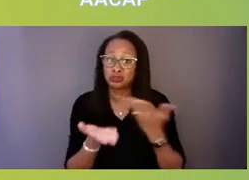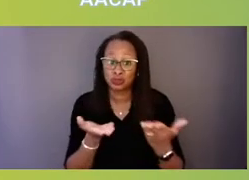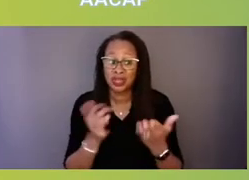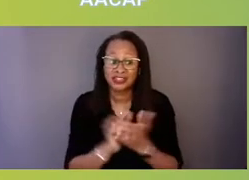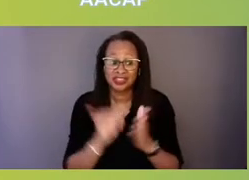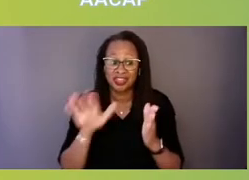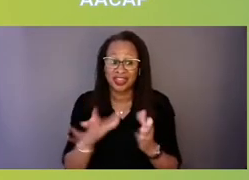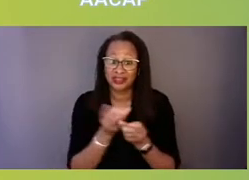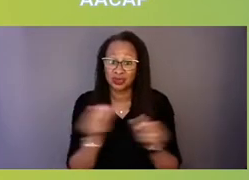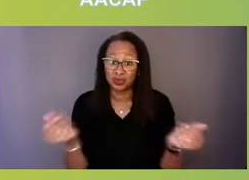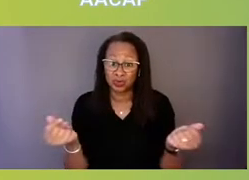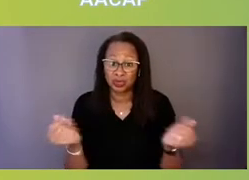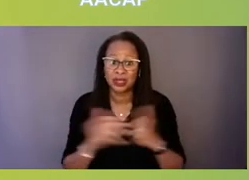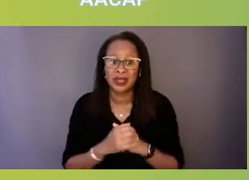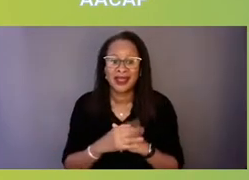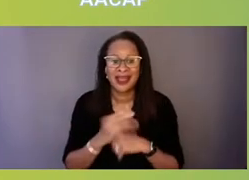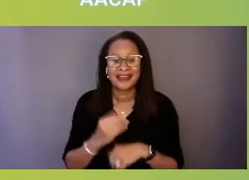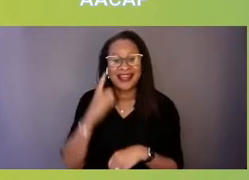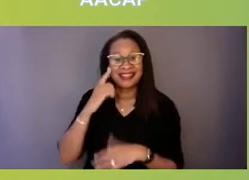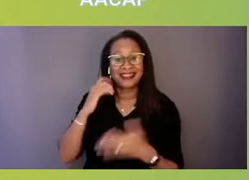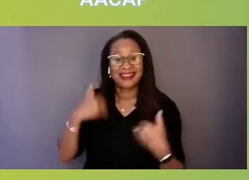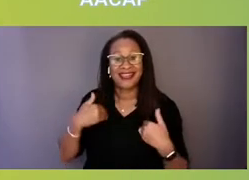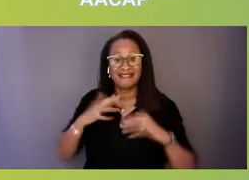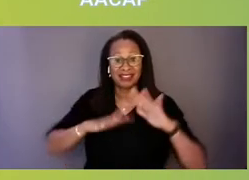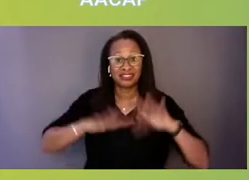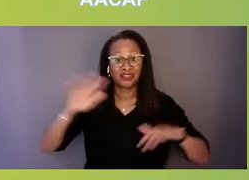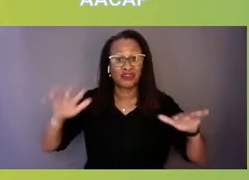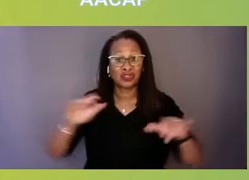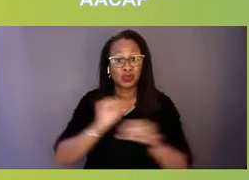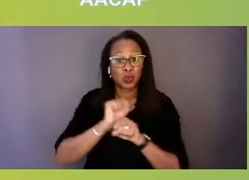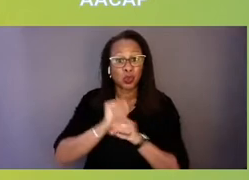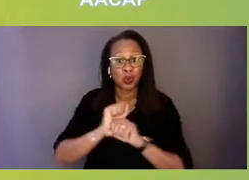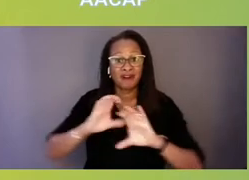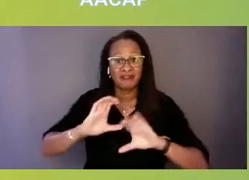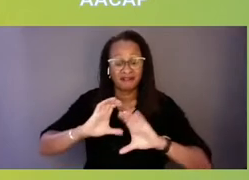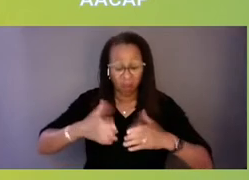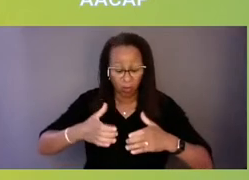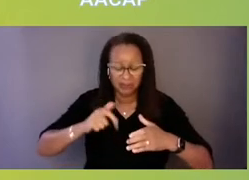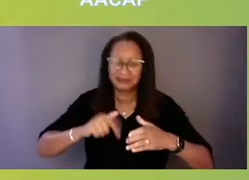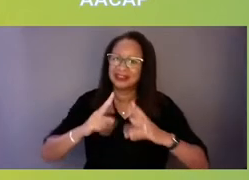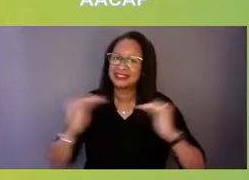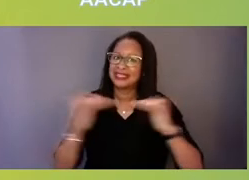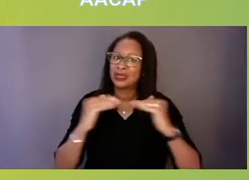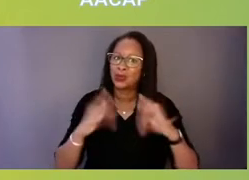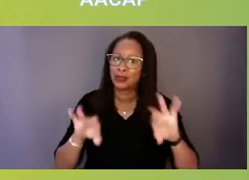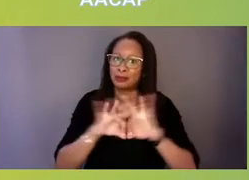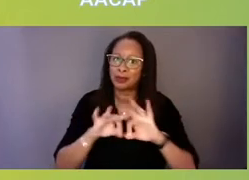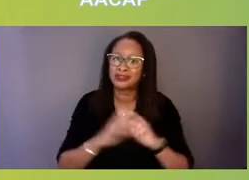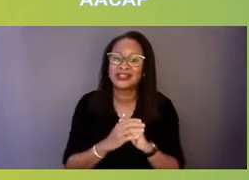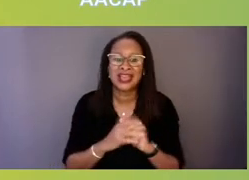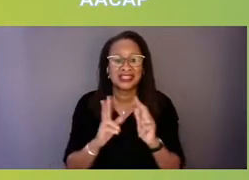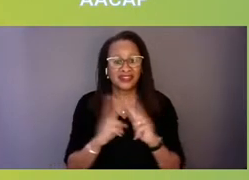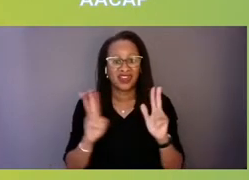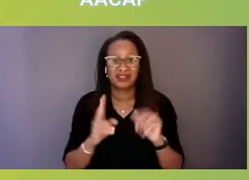And I think having a diverse workforce is equally important, which is really highlighted in the wonderful brief